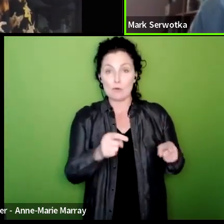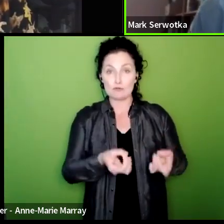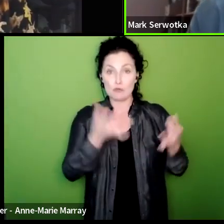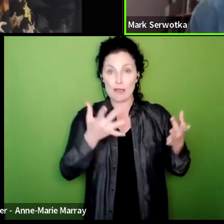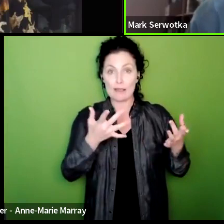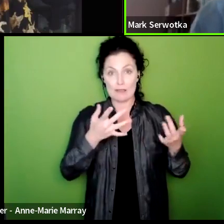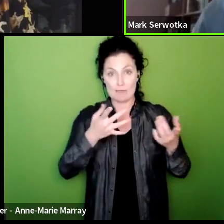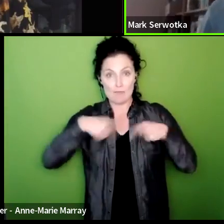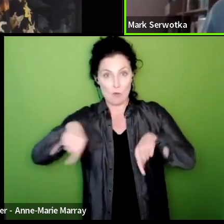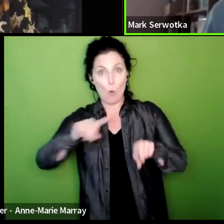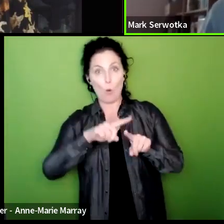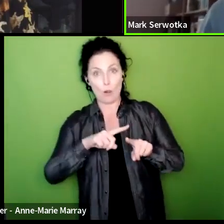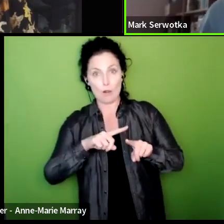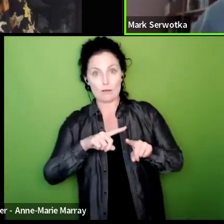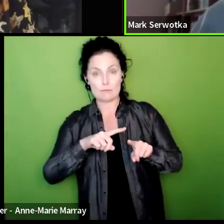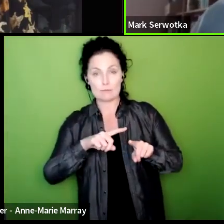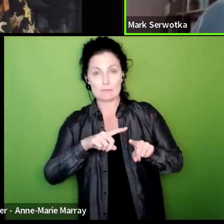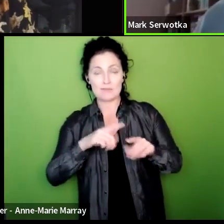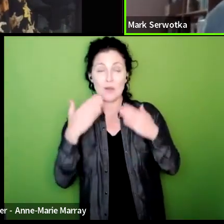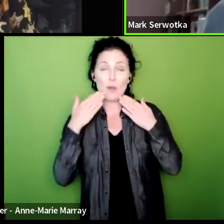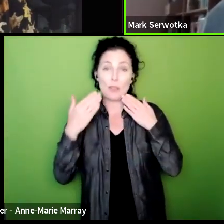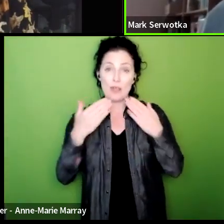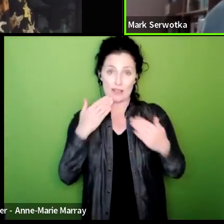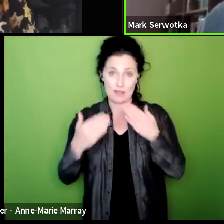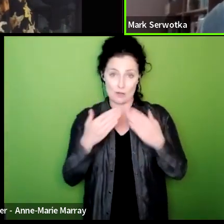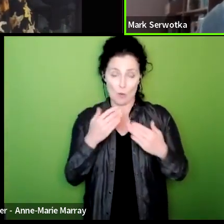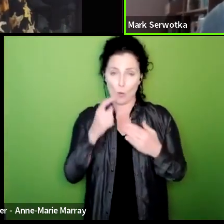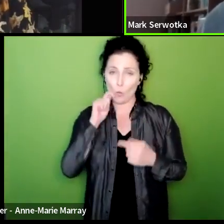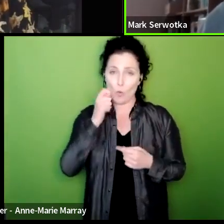so I want to thank people there'll be lots of other events like this and lots of other